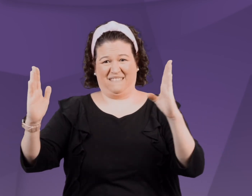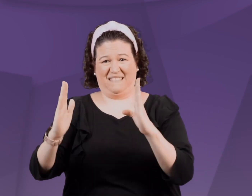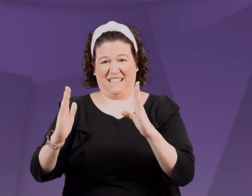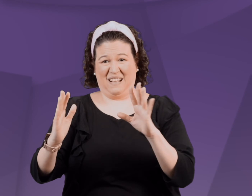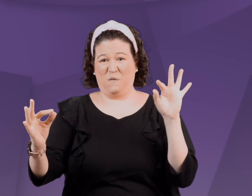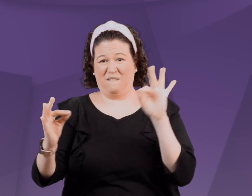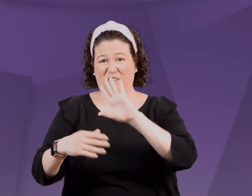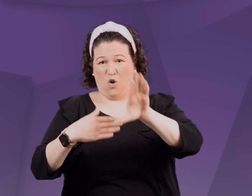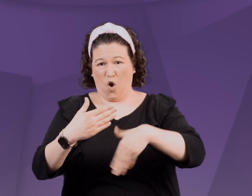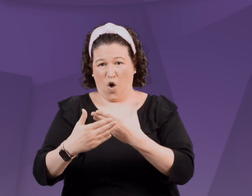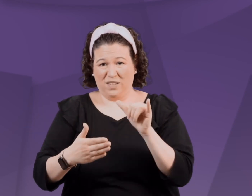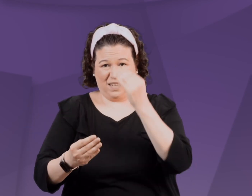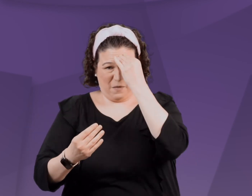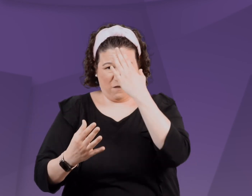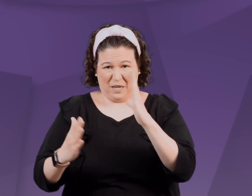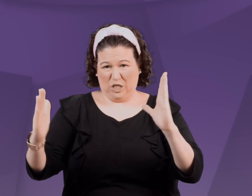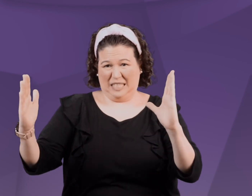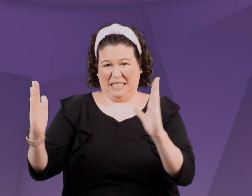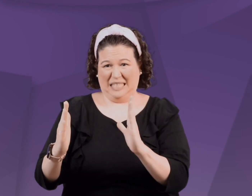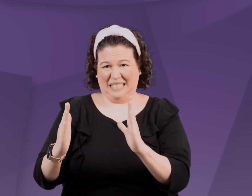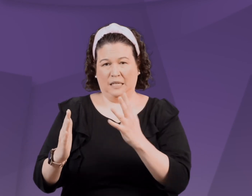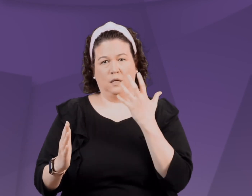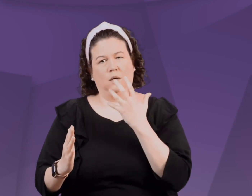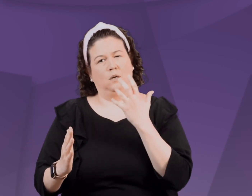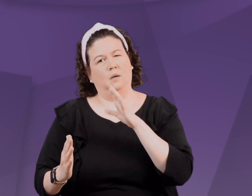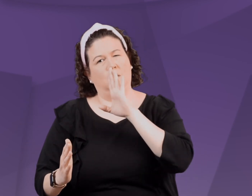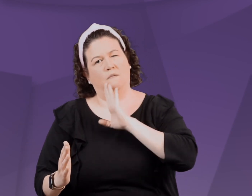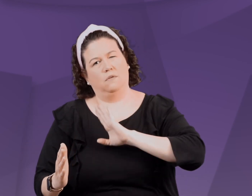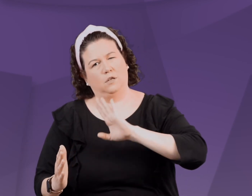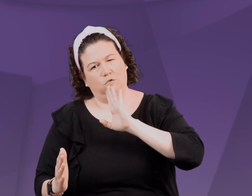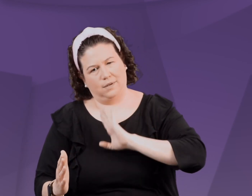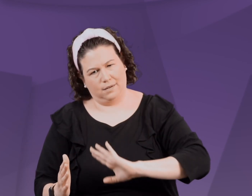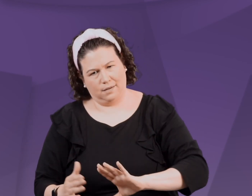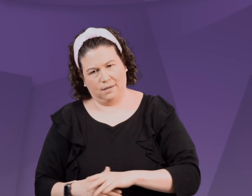to fit the same amount of content on a piece of paper half the size.